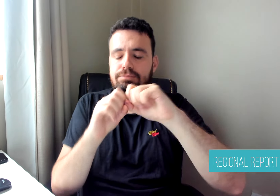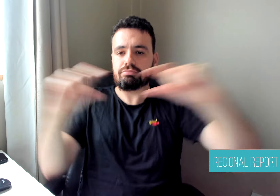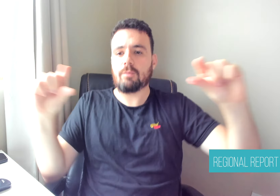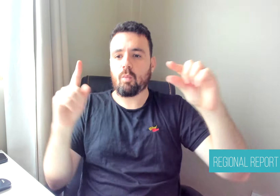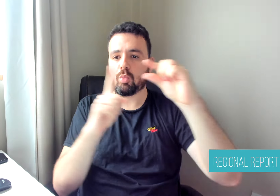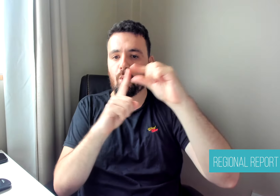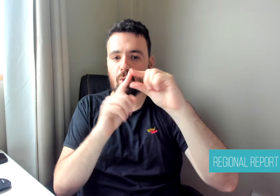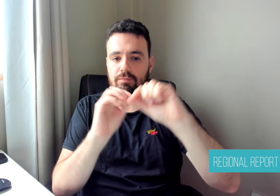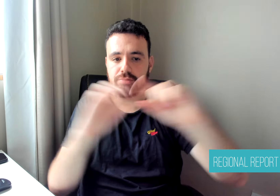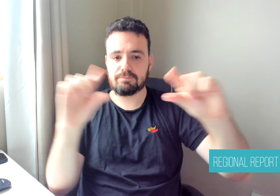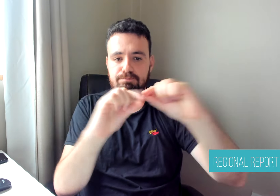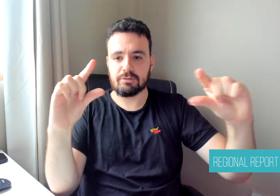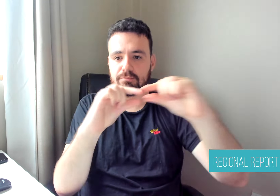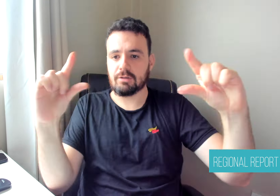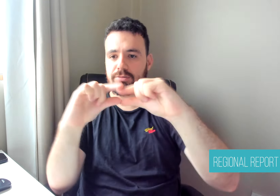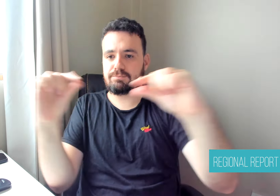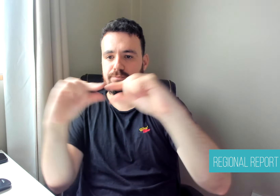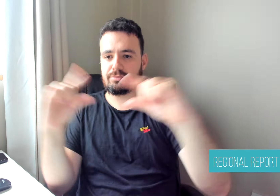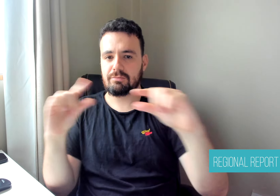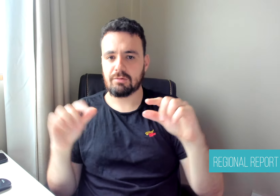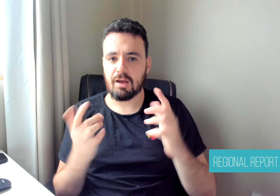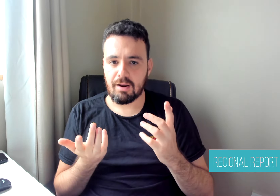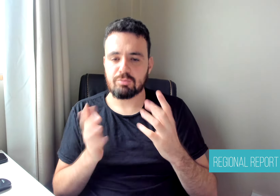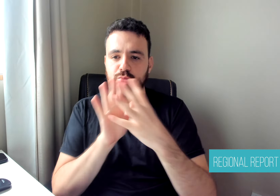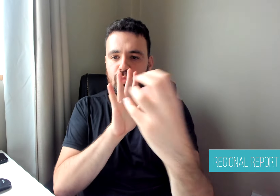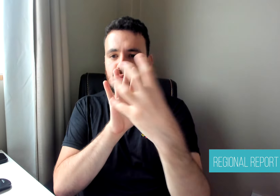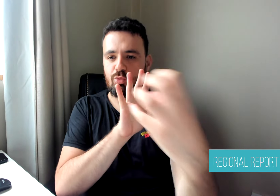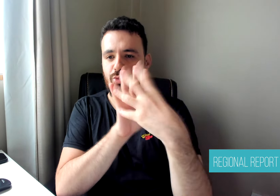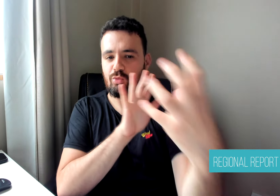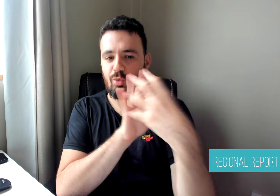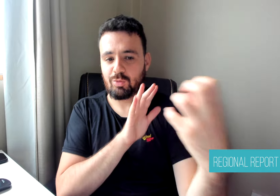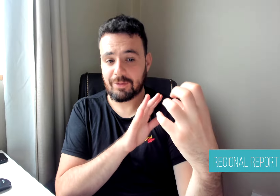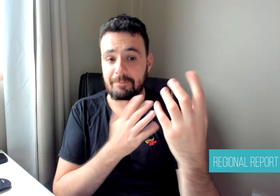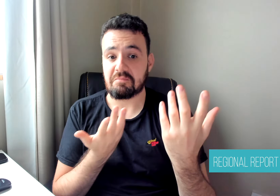on the screen. The promoting university explained in a statement